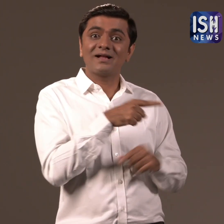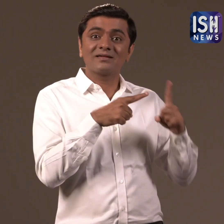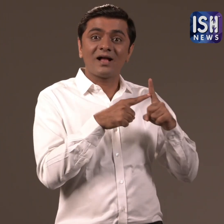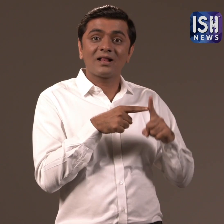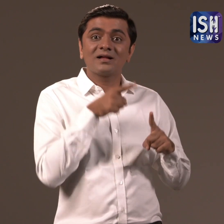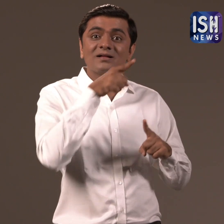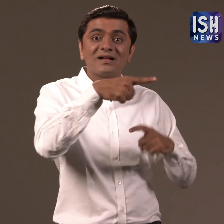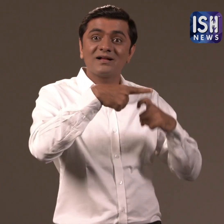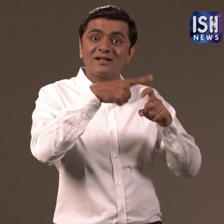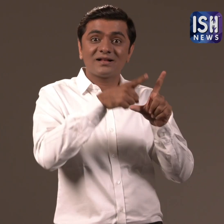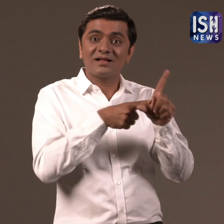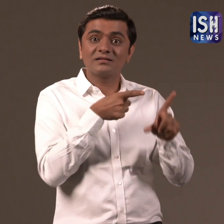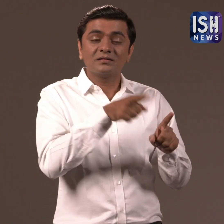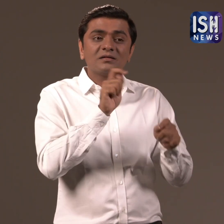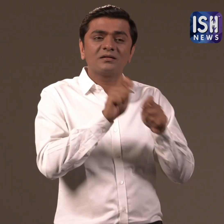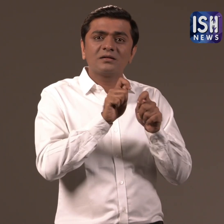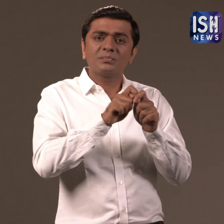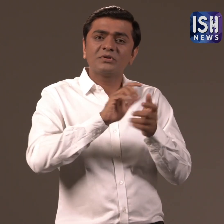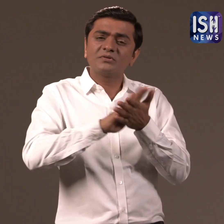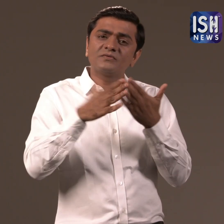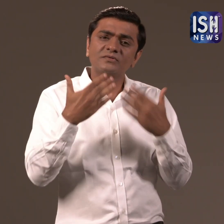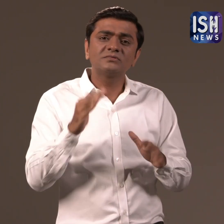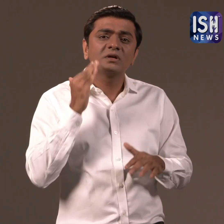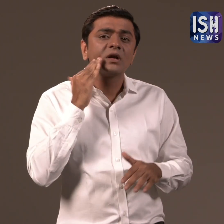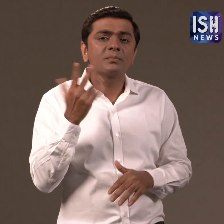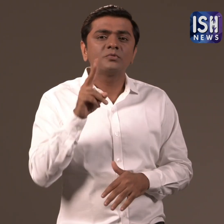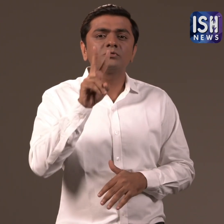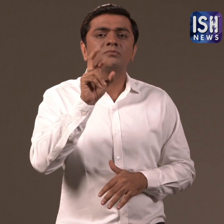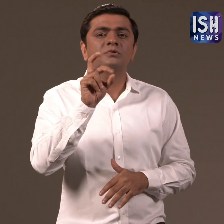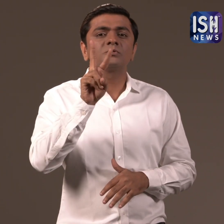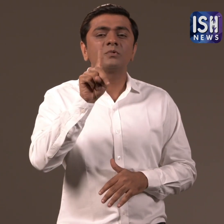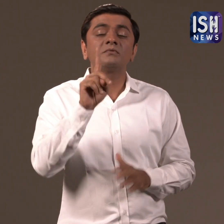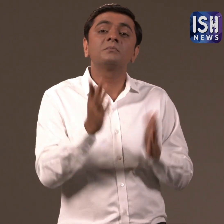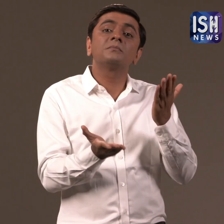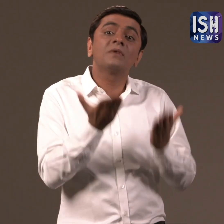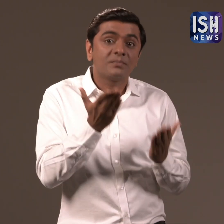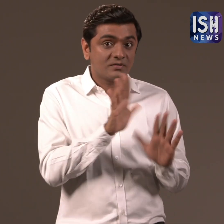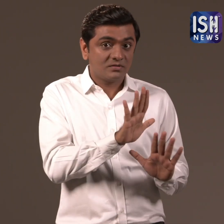The Thane-Kalyan project is expected to be completed by 2021